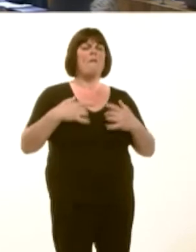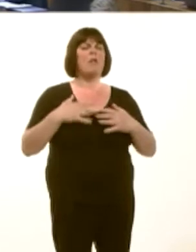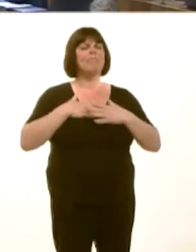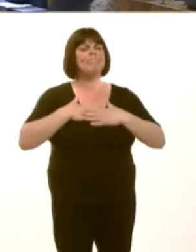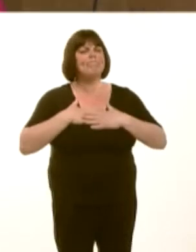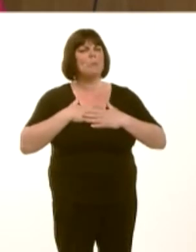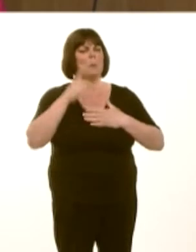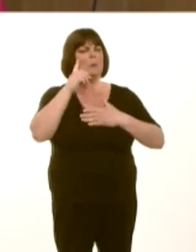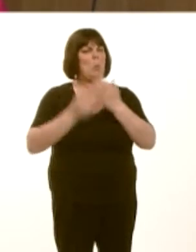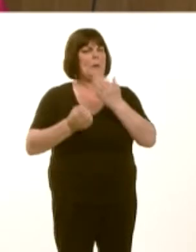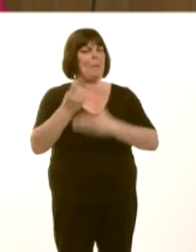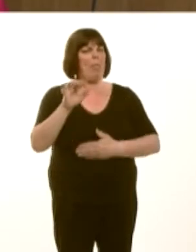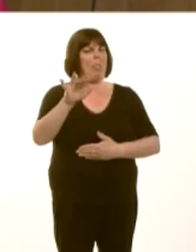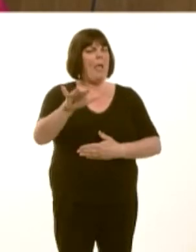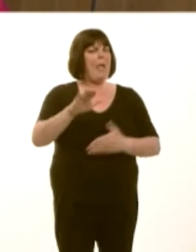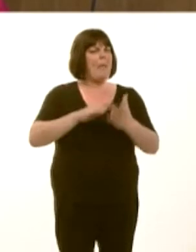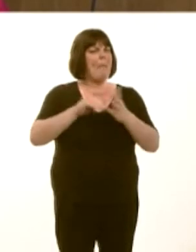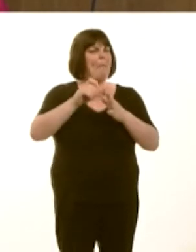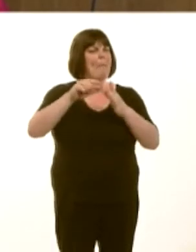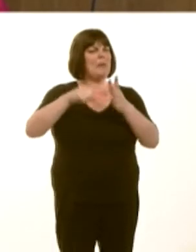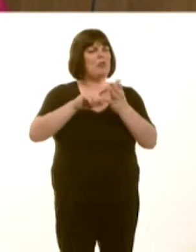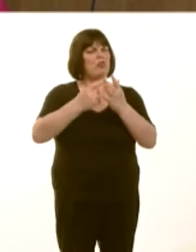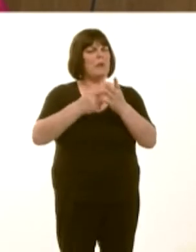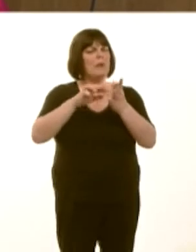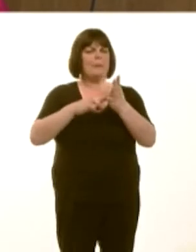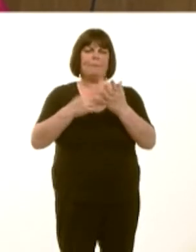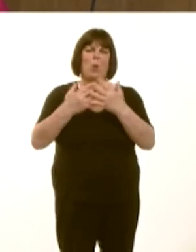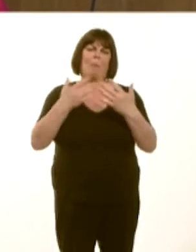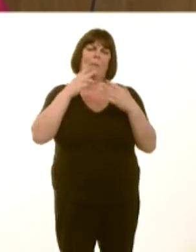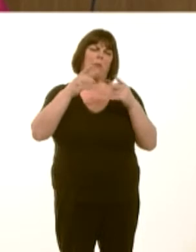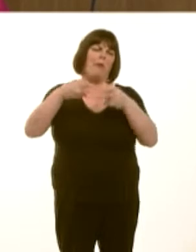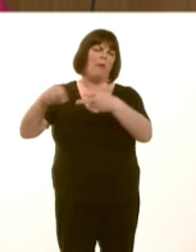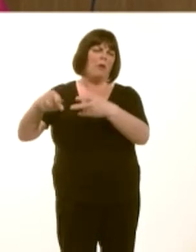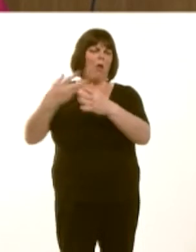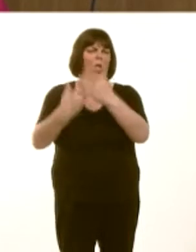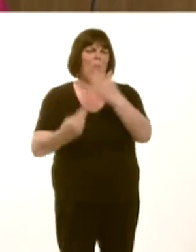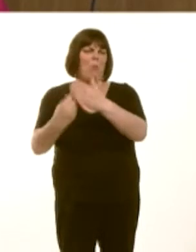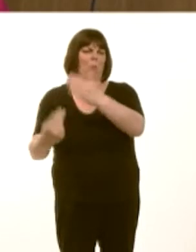Sometimes, people take the view that itís an easy thing for people to leave their country